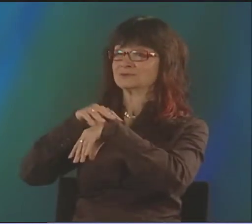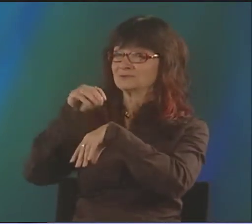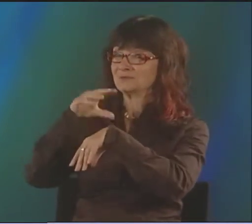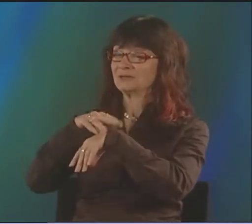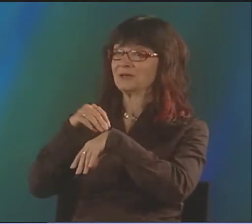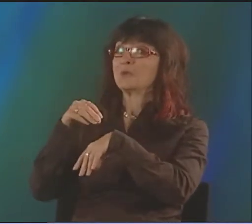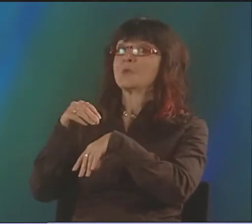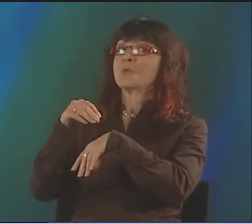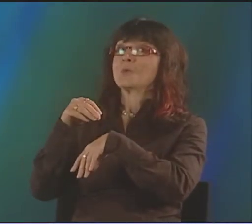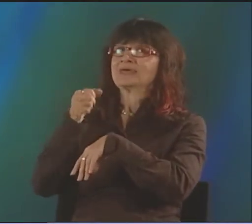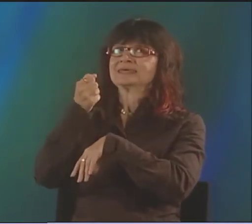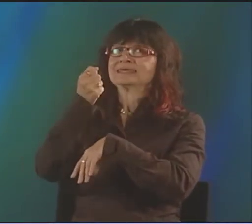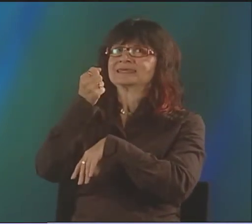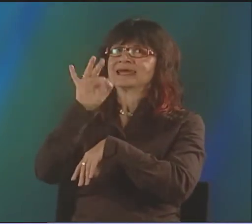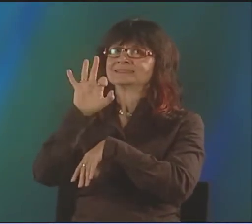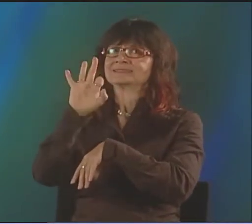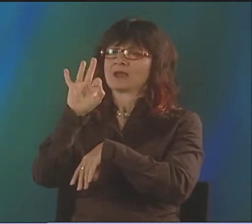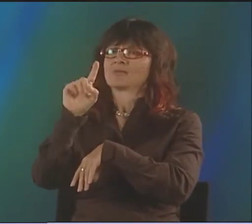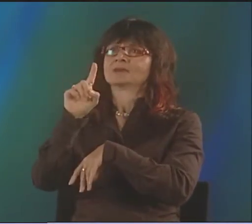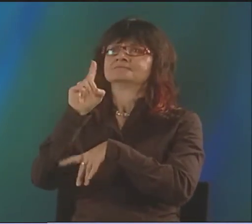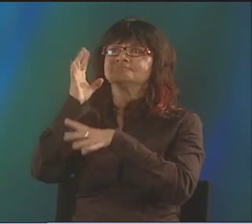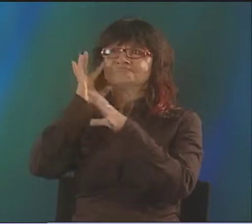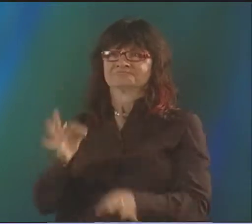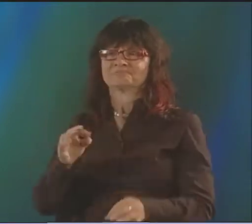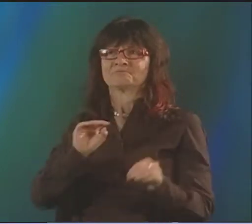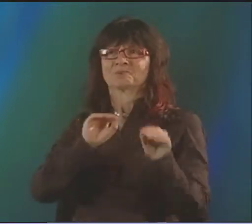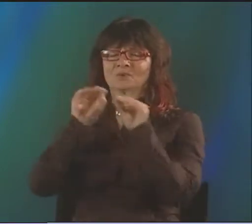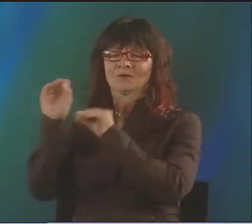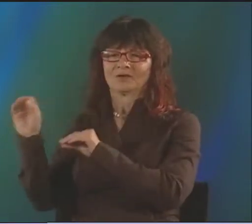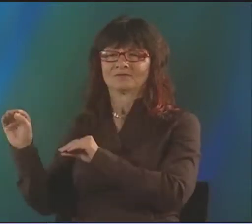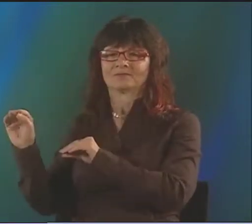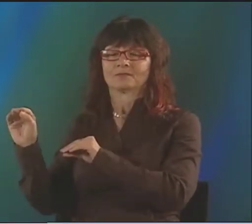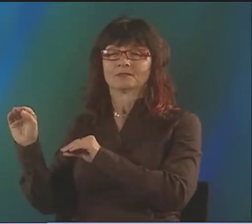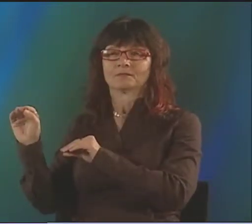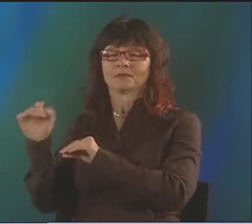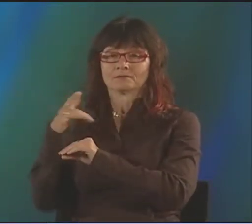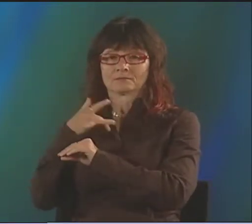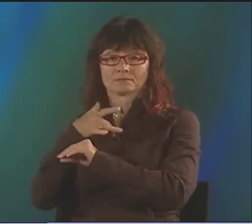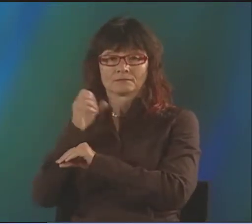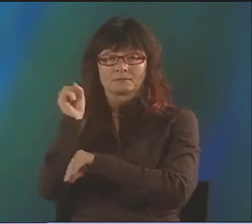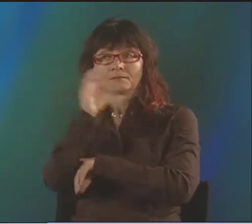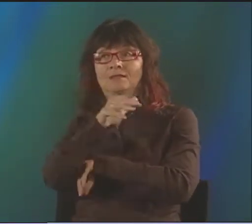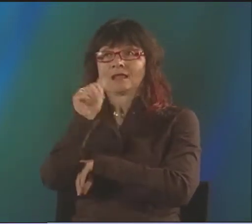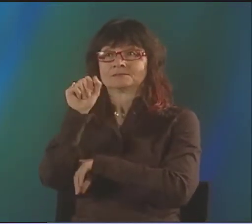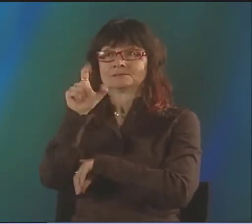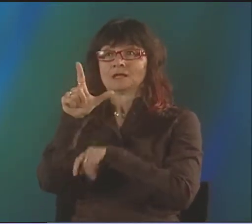WHEN I MOVED TO SWEDEN, WHICH WAS IN 1991, AND MADE THAT DECISION TO MOVE,